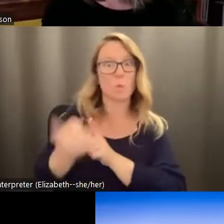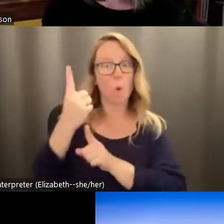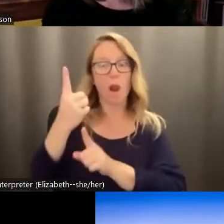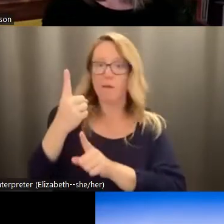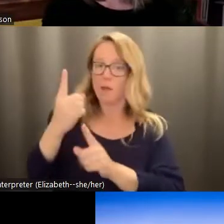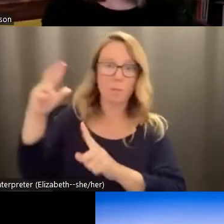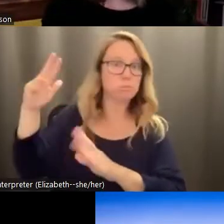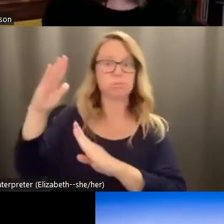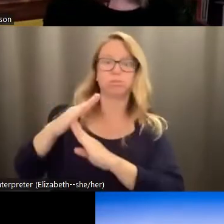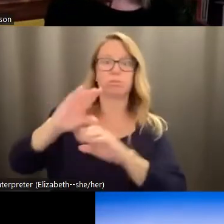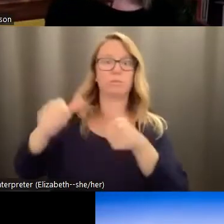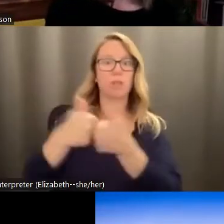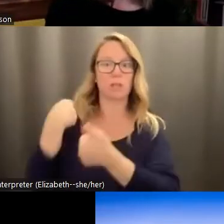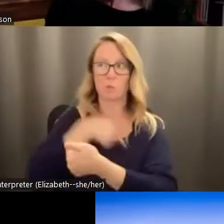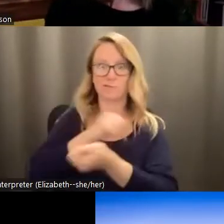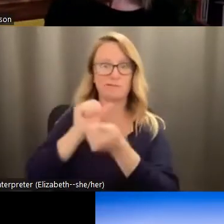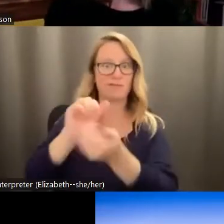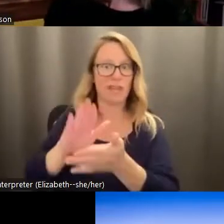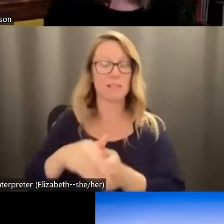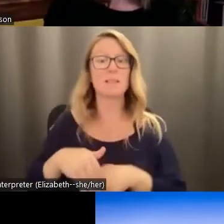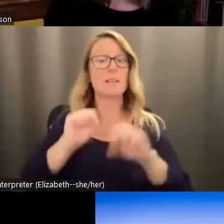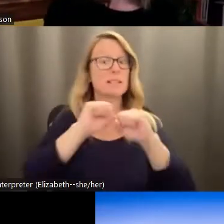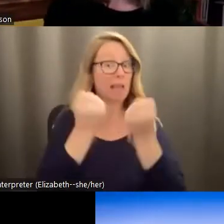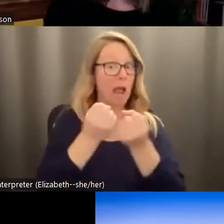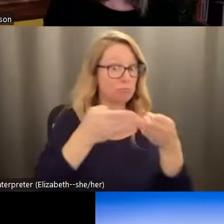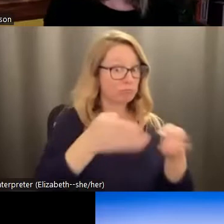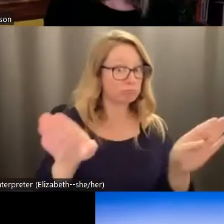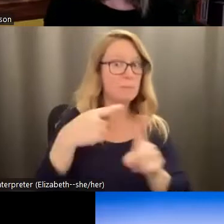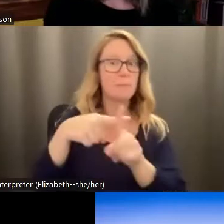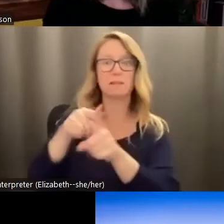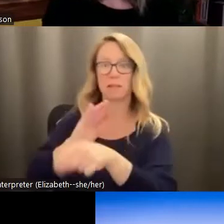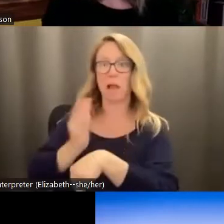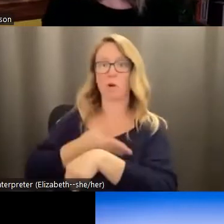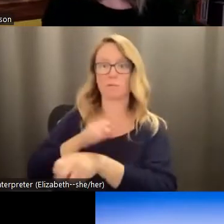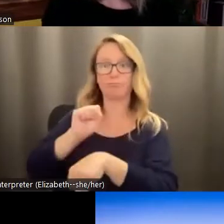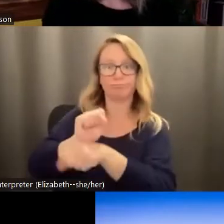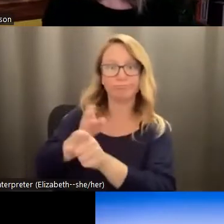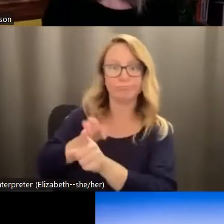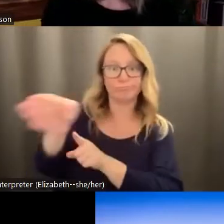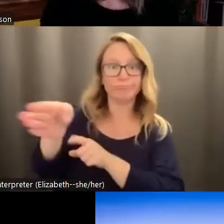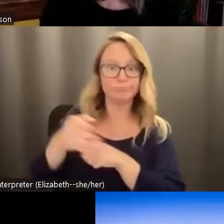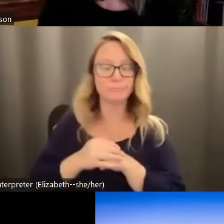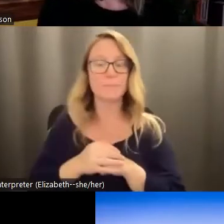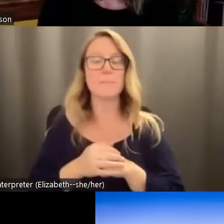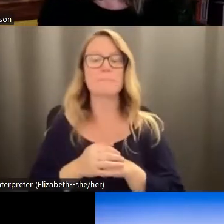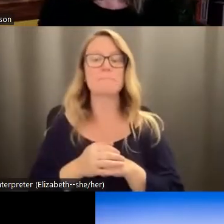we face, not only as a society, but as a profession. And so I